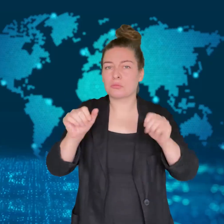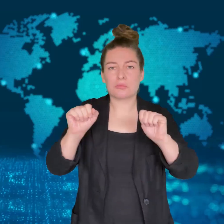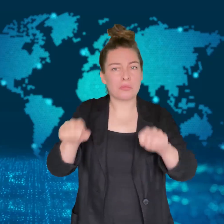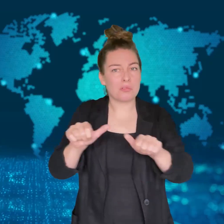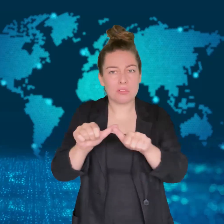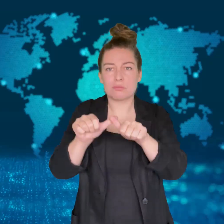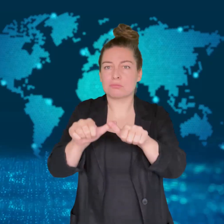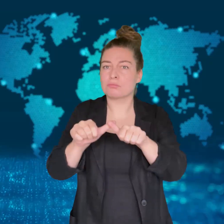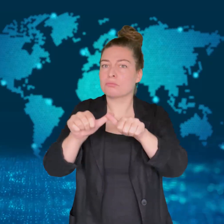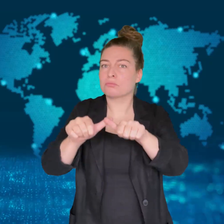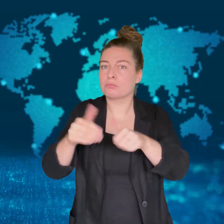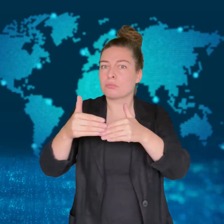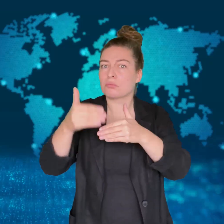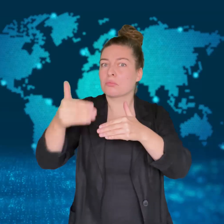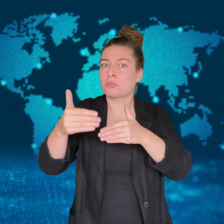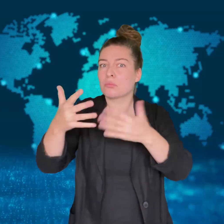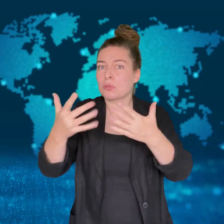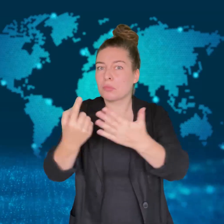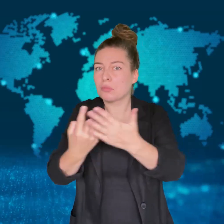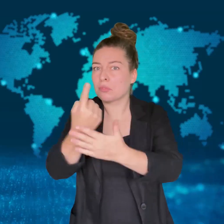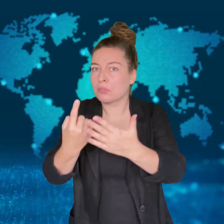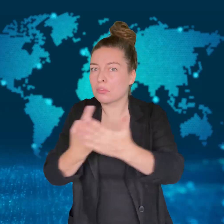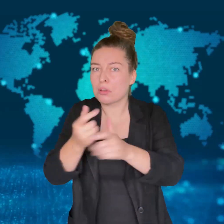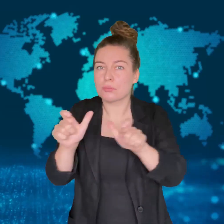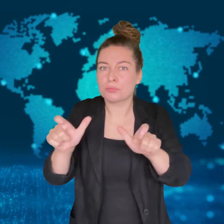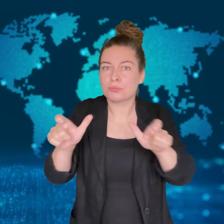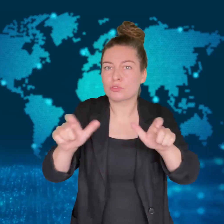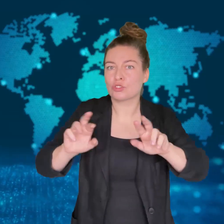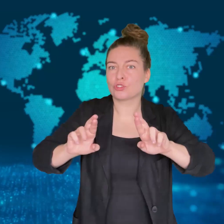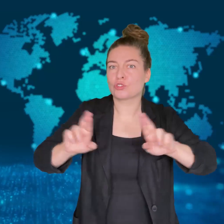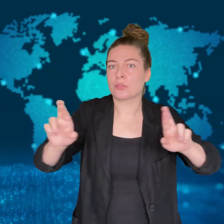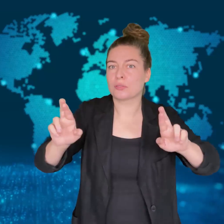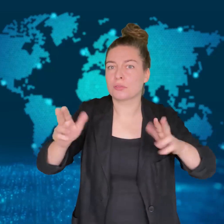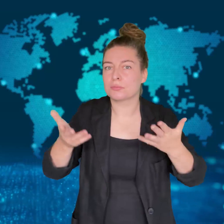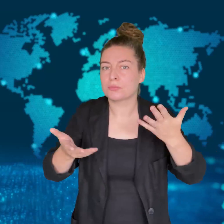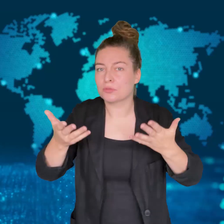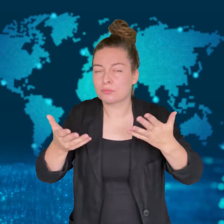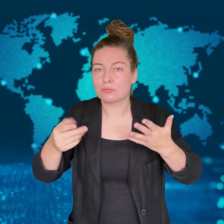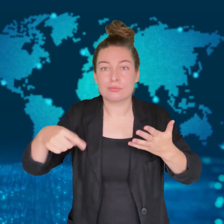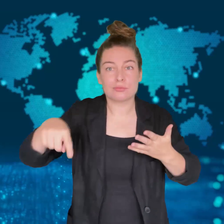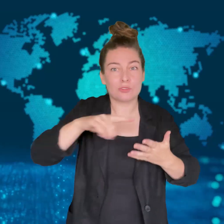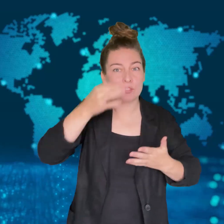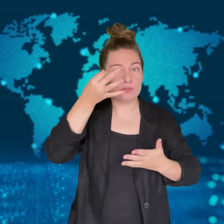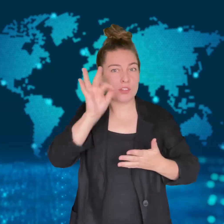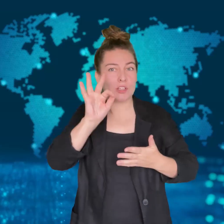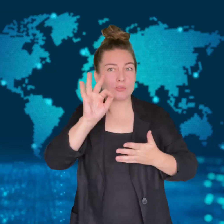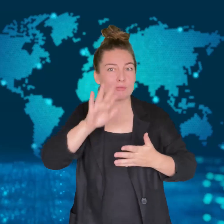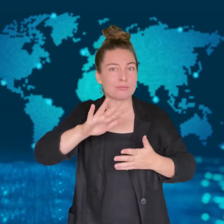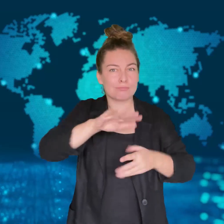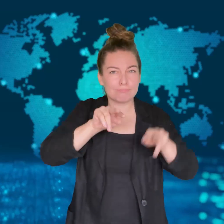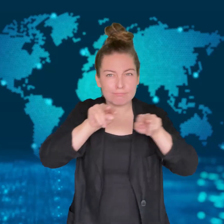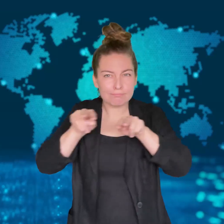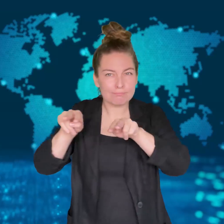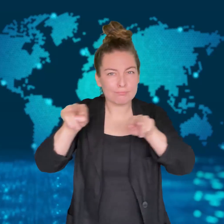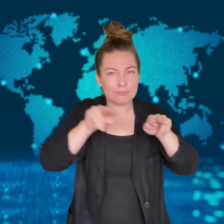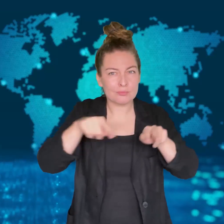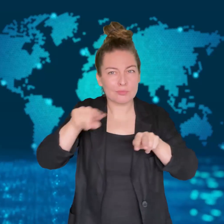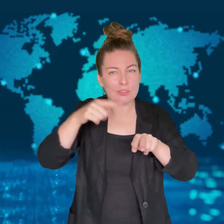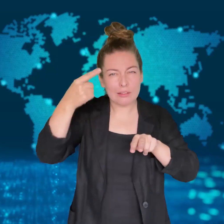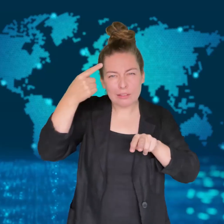French intelligence thinks the attack may be linked to the war taking place